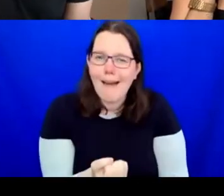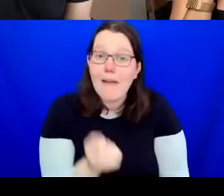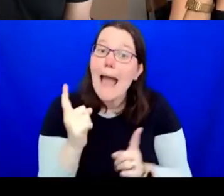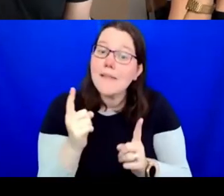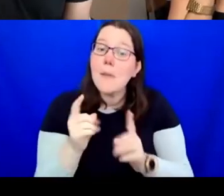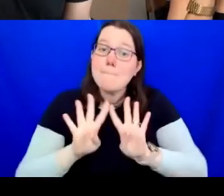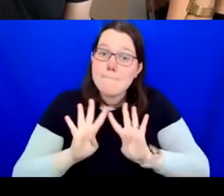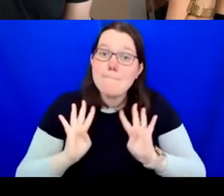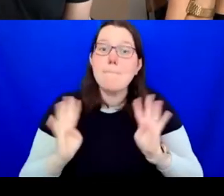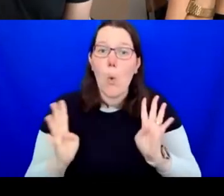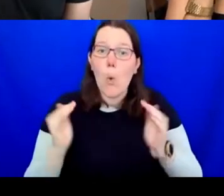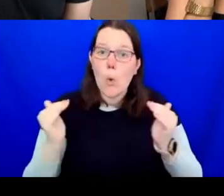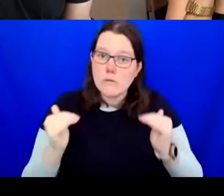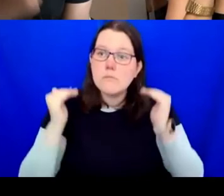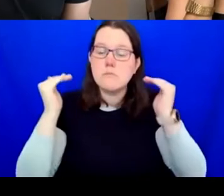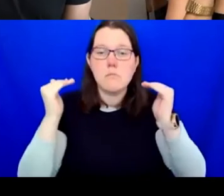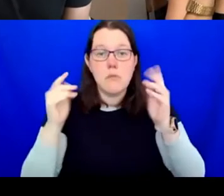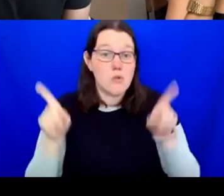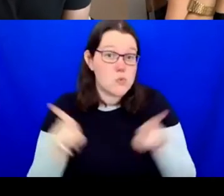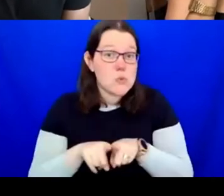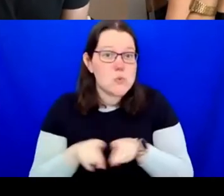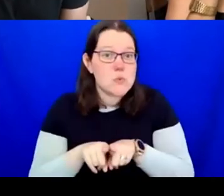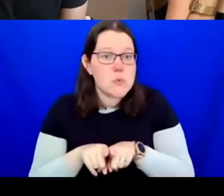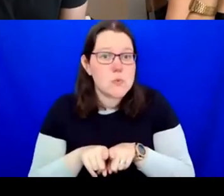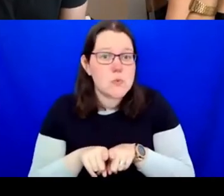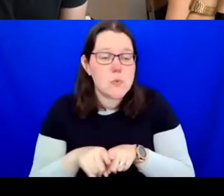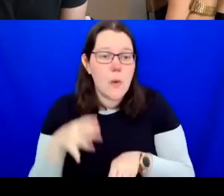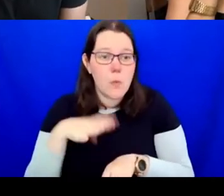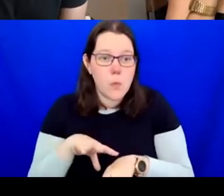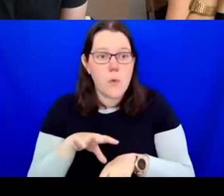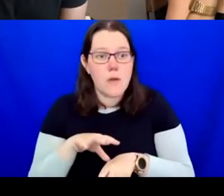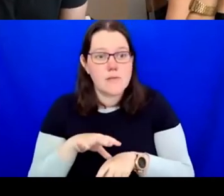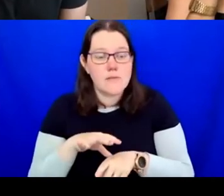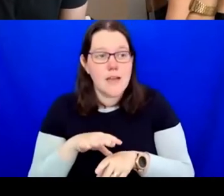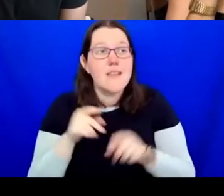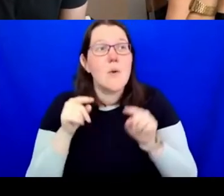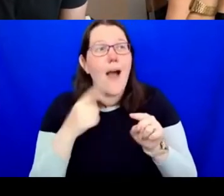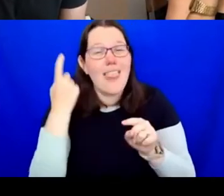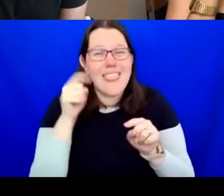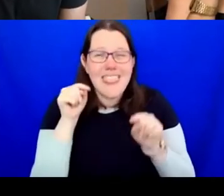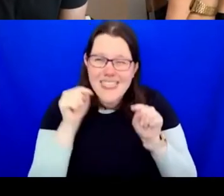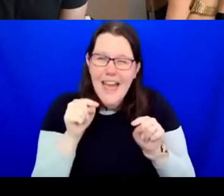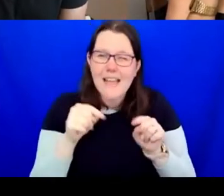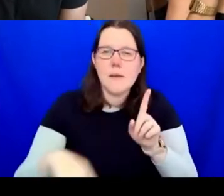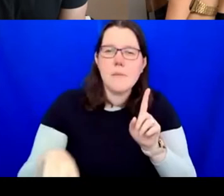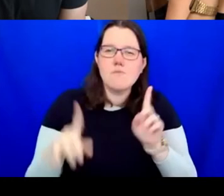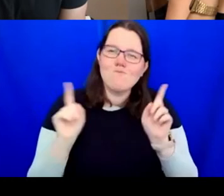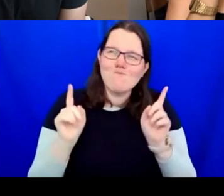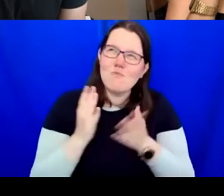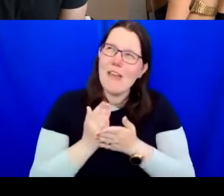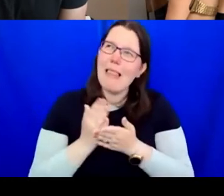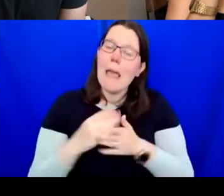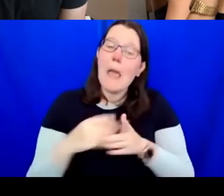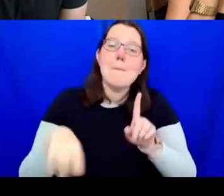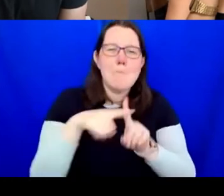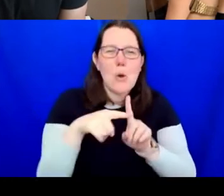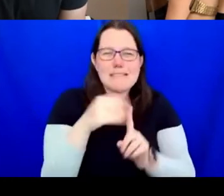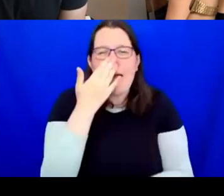So, I would say that it's an attitude, a positive attitude as much as anything that you're trying to